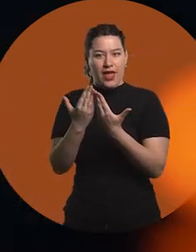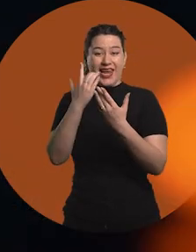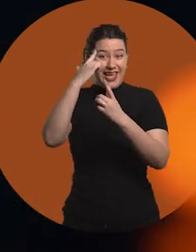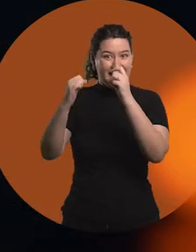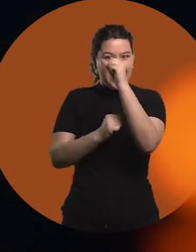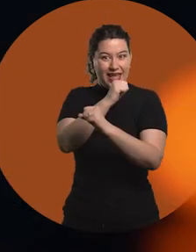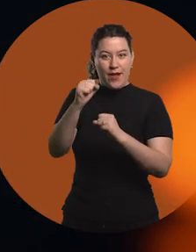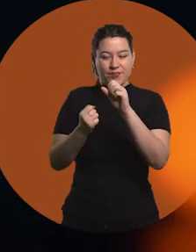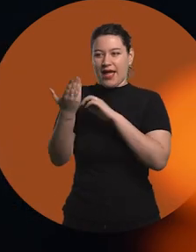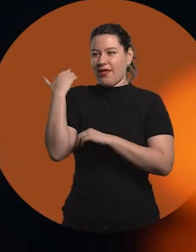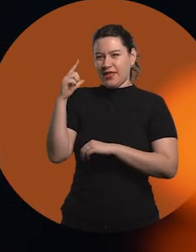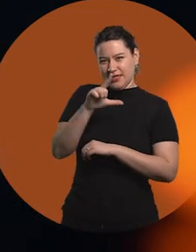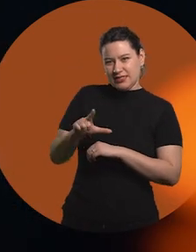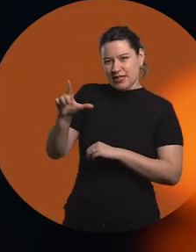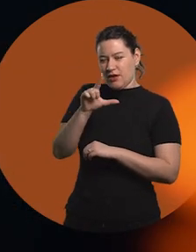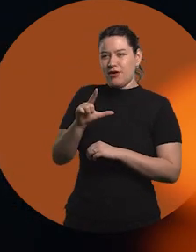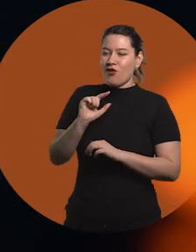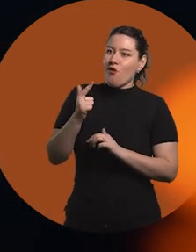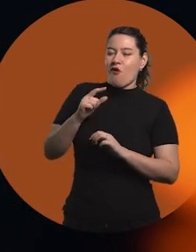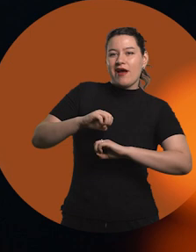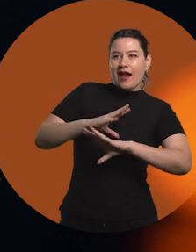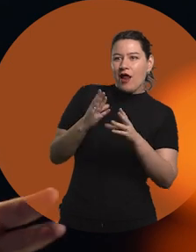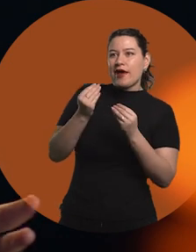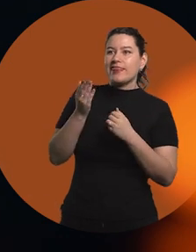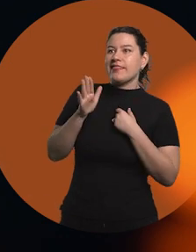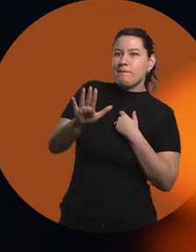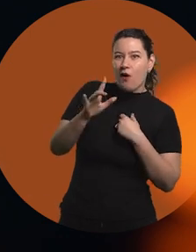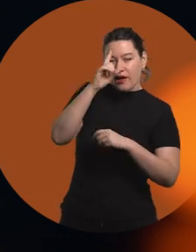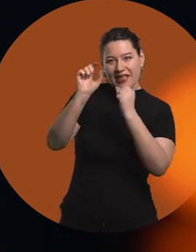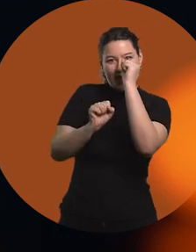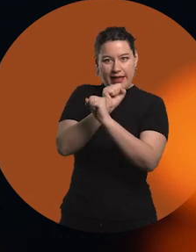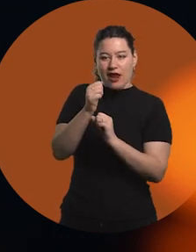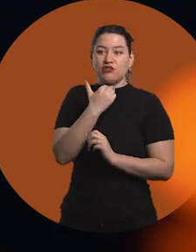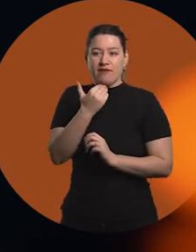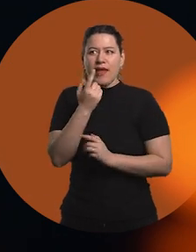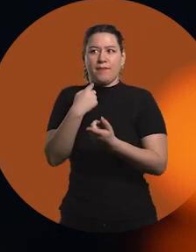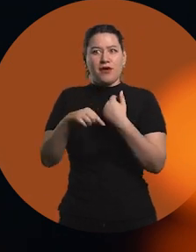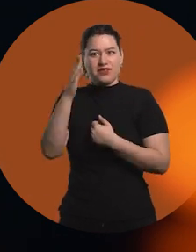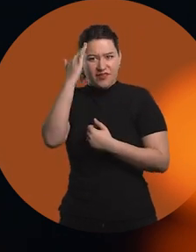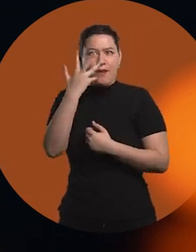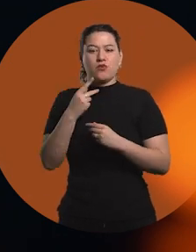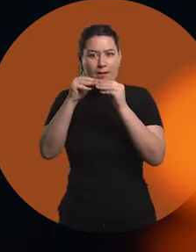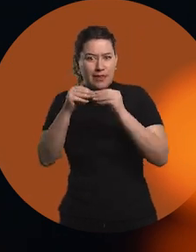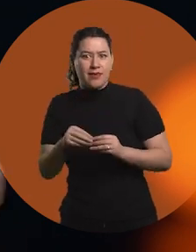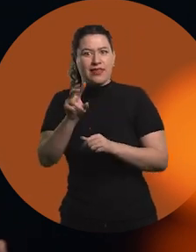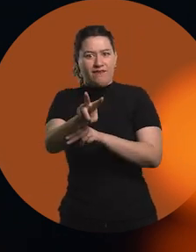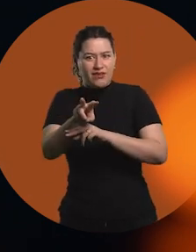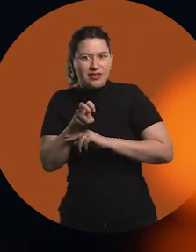Perhaps in high school, or in the early stages of high school, I wasn't sure which type of engineering, but I knew that I liked mathematics, physics,